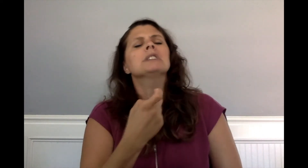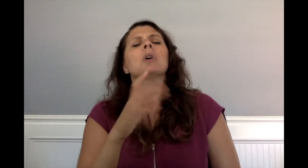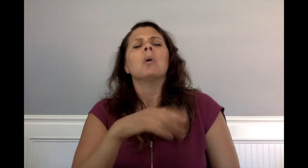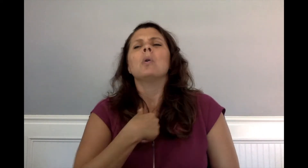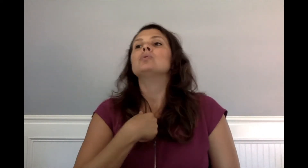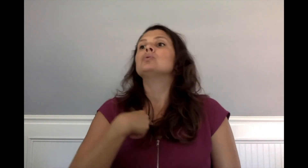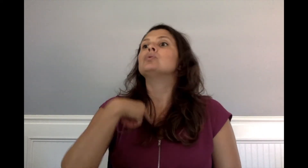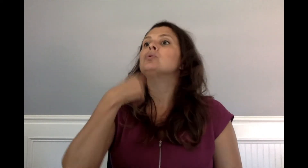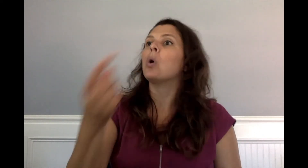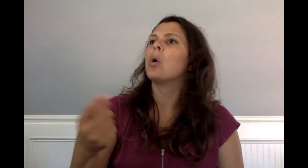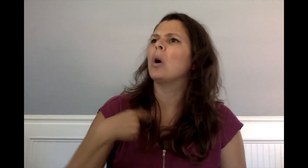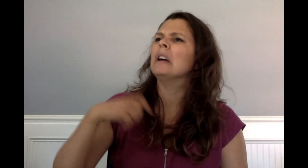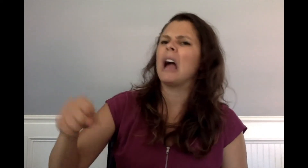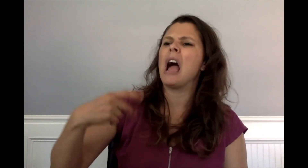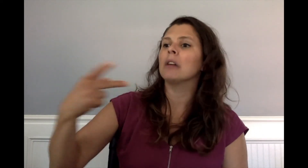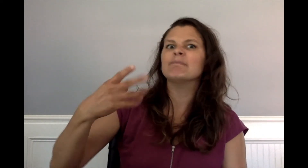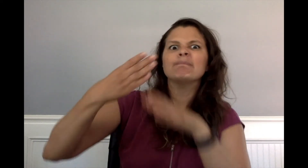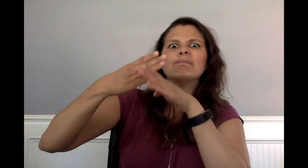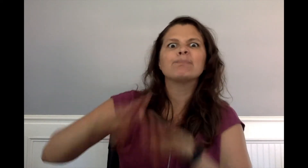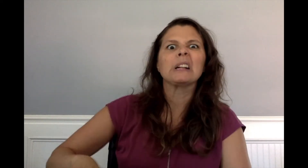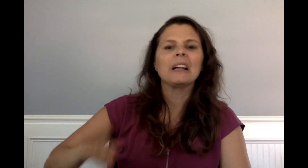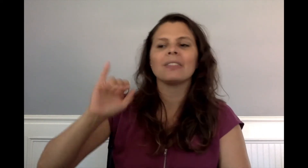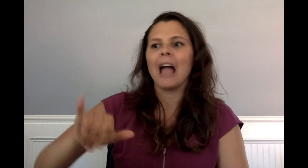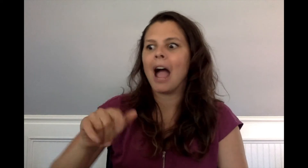I told her we can split